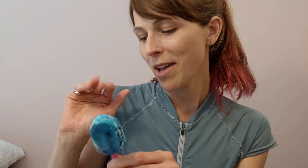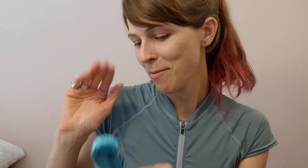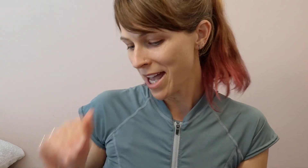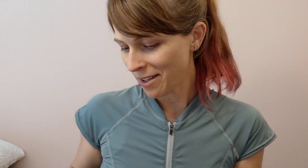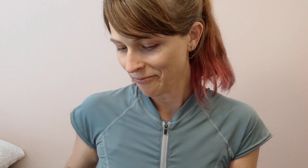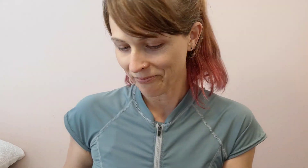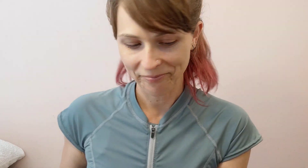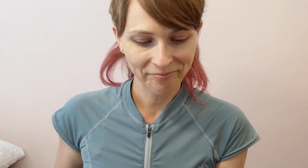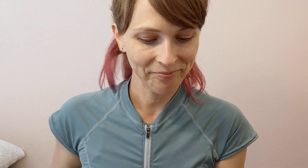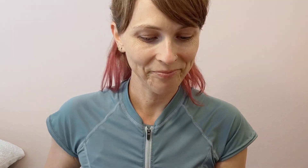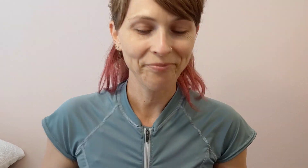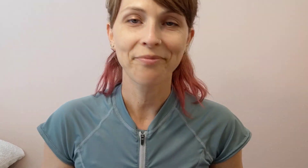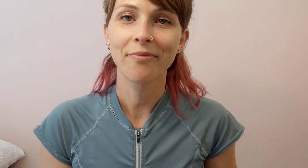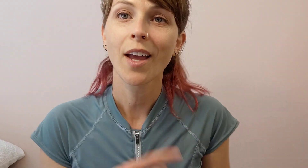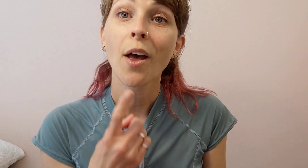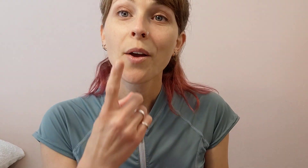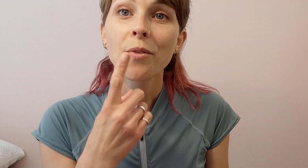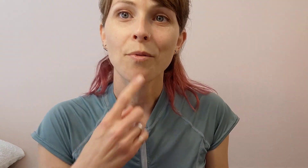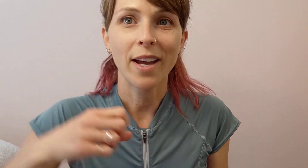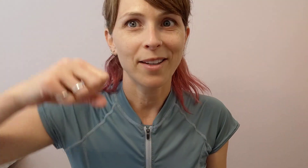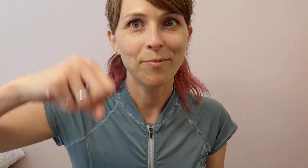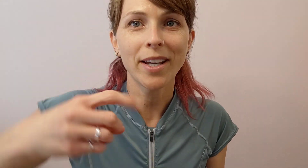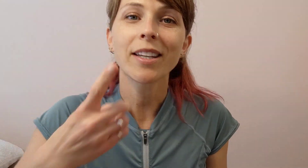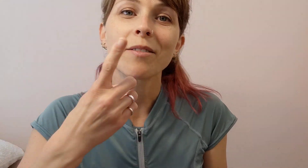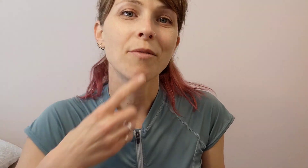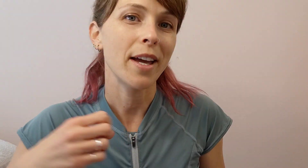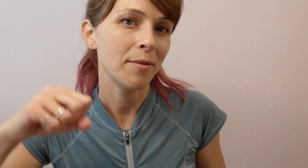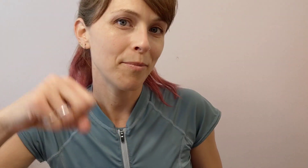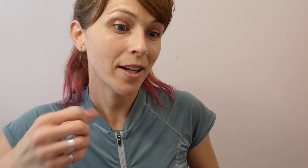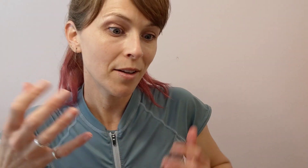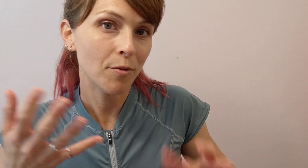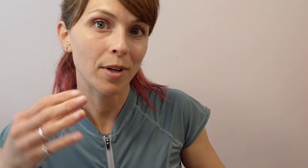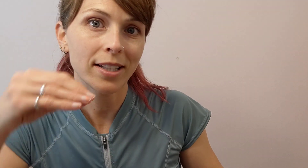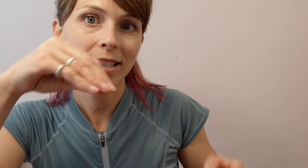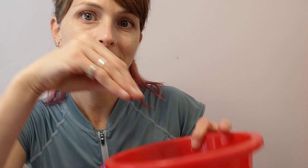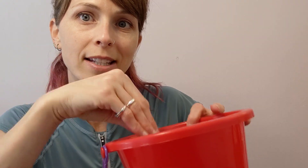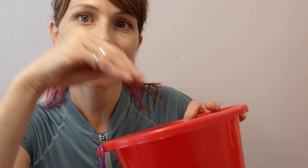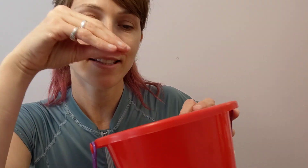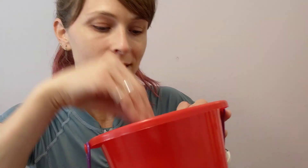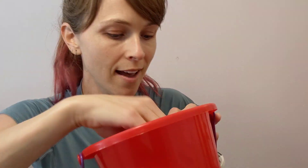Bye bye. Red bucket, red bucket, what's inside?